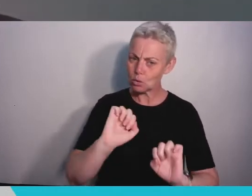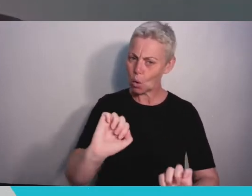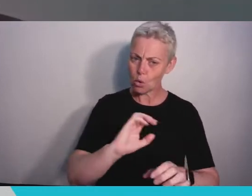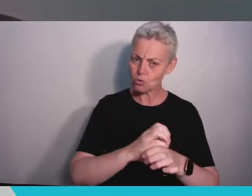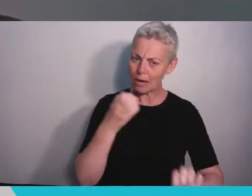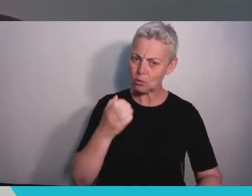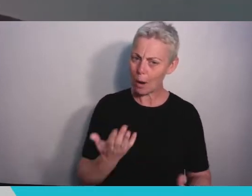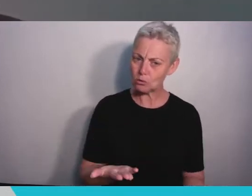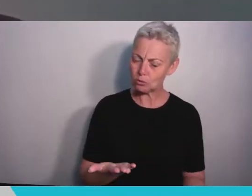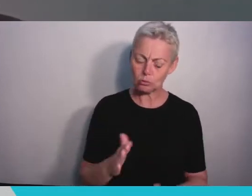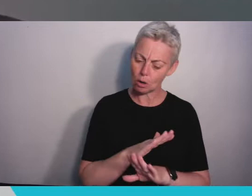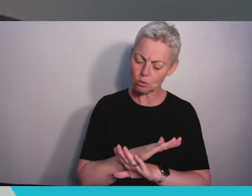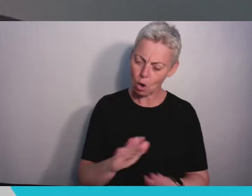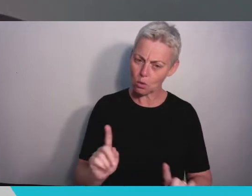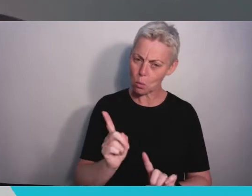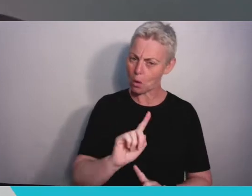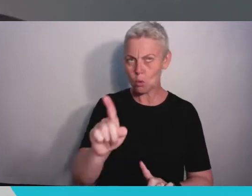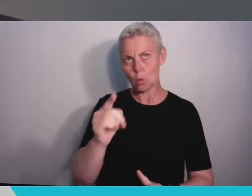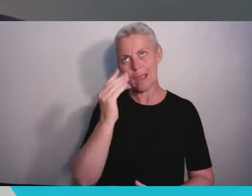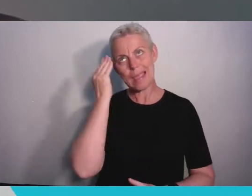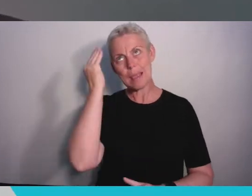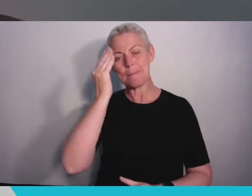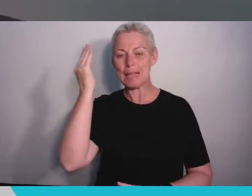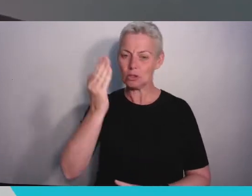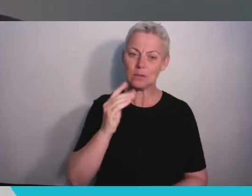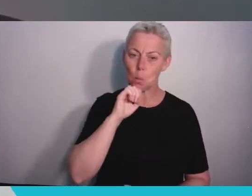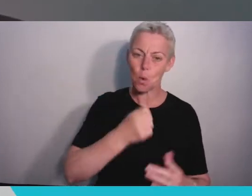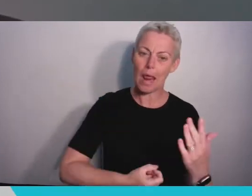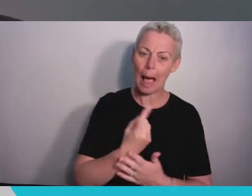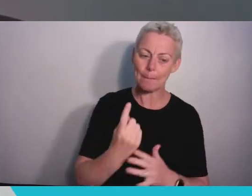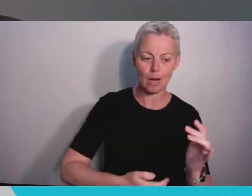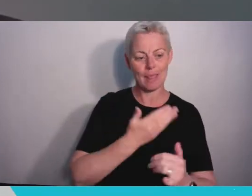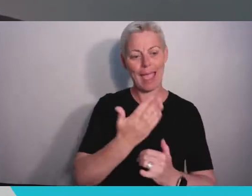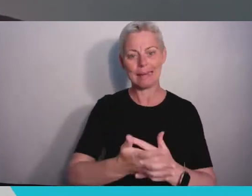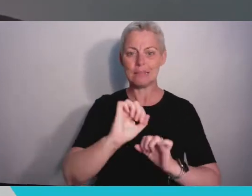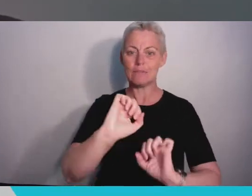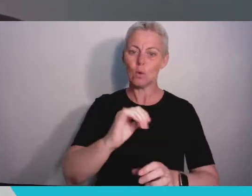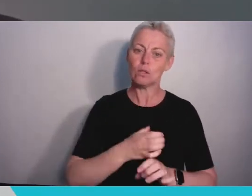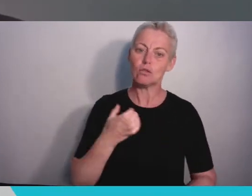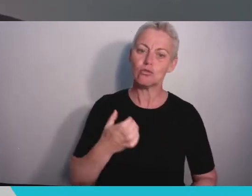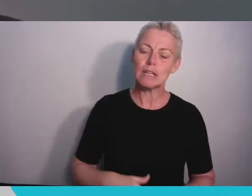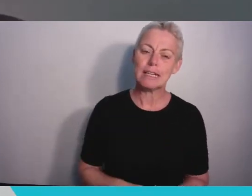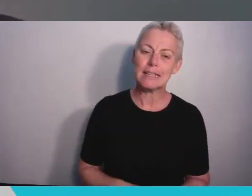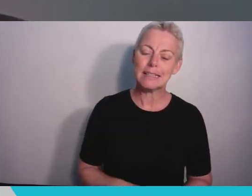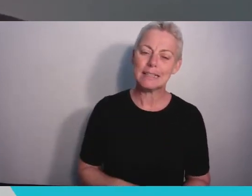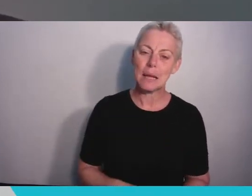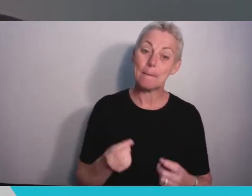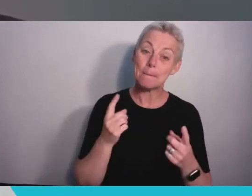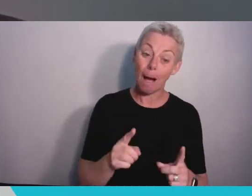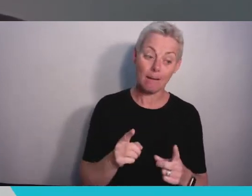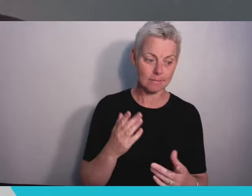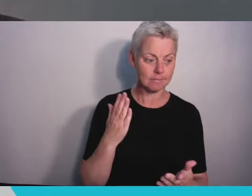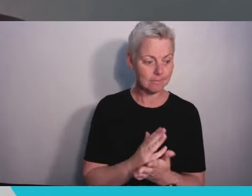entered the University but the very fact that you're celebrating online today during a global